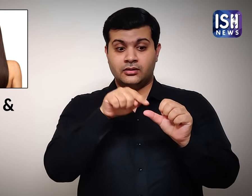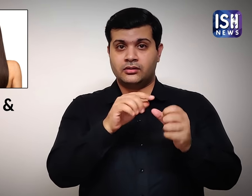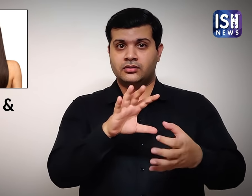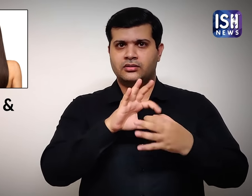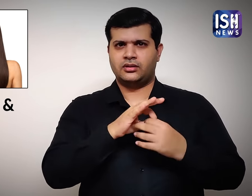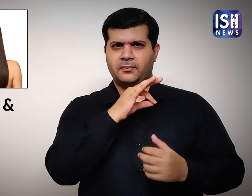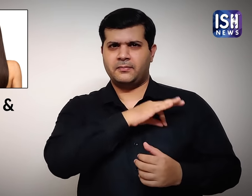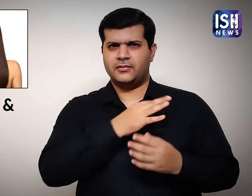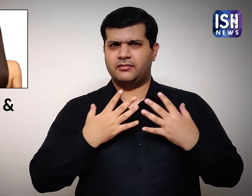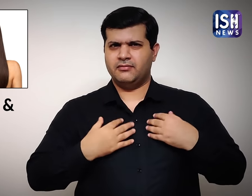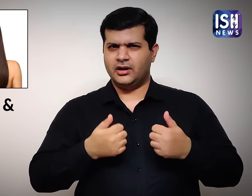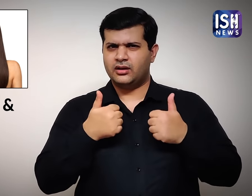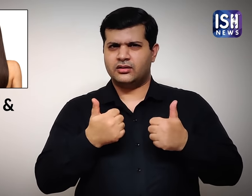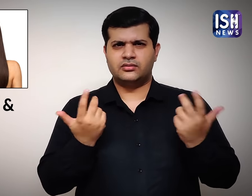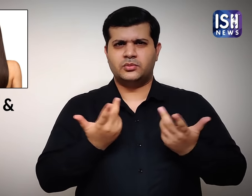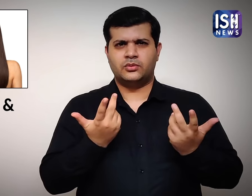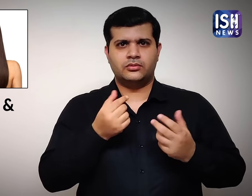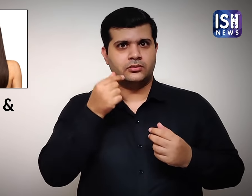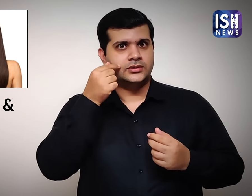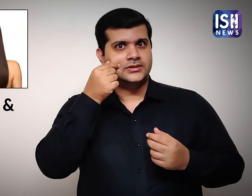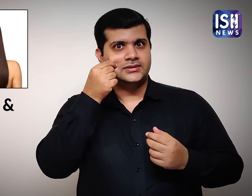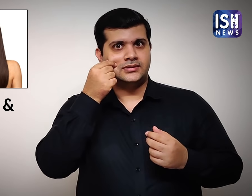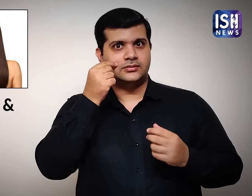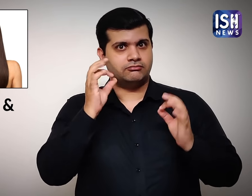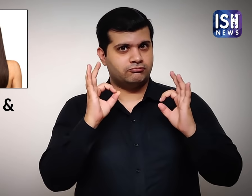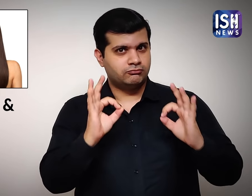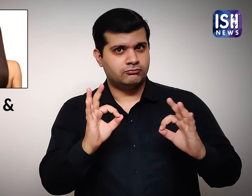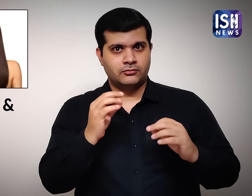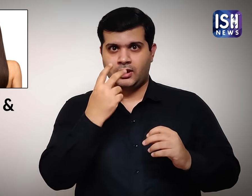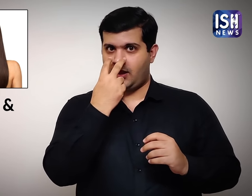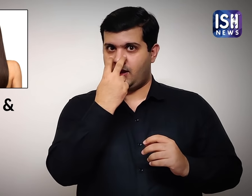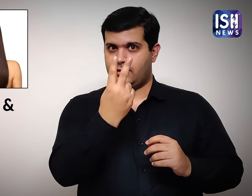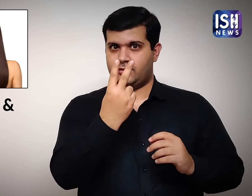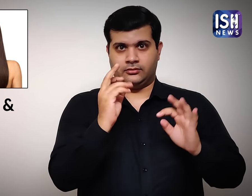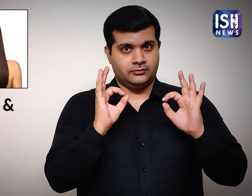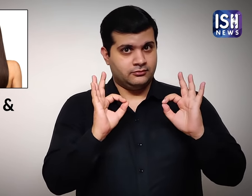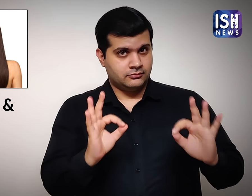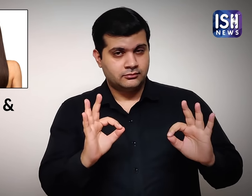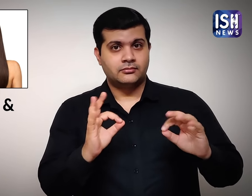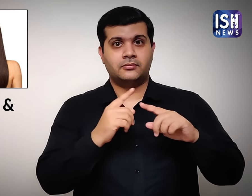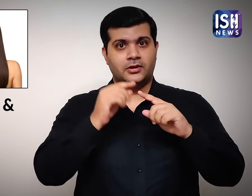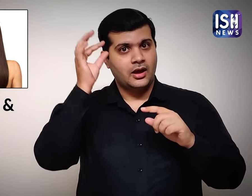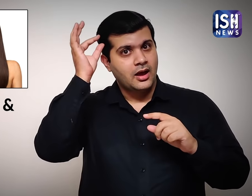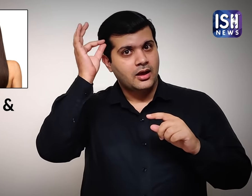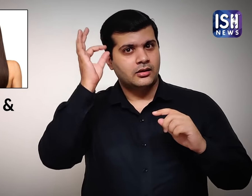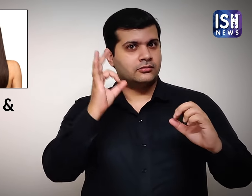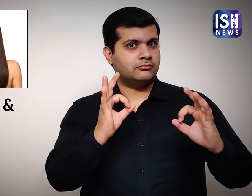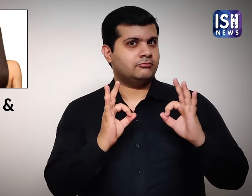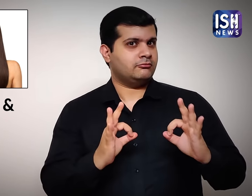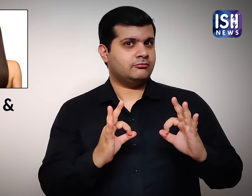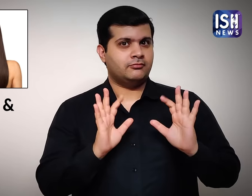which helps to get healthy skin, eyesight and hair.